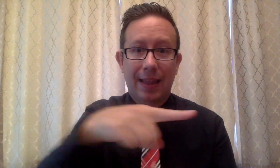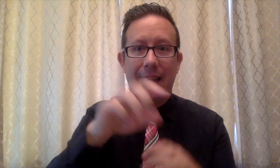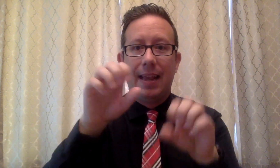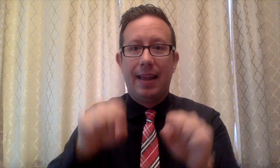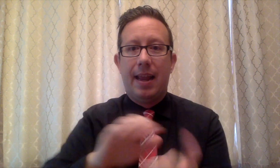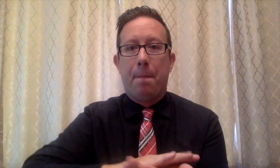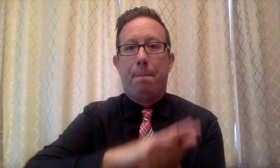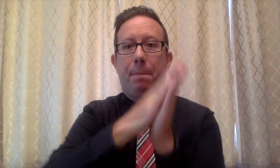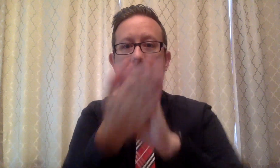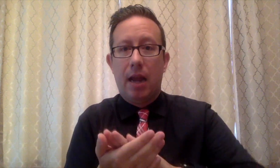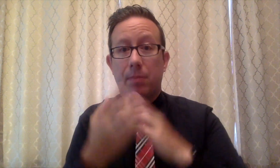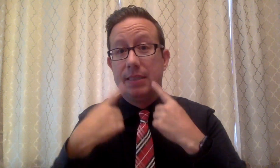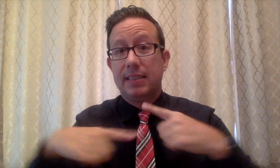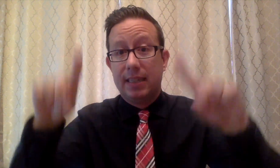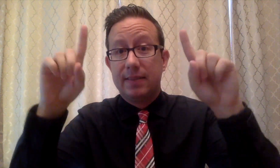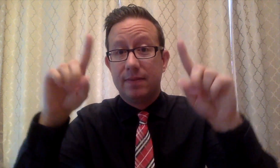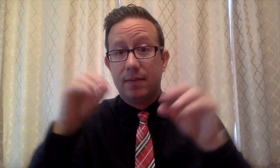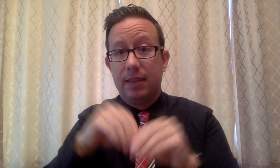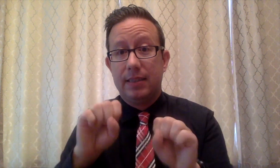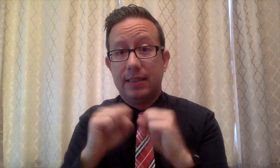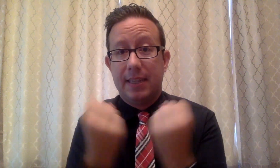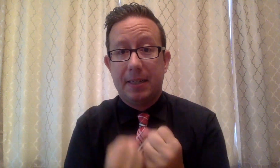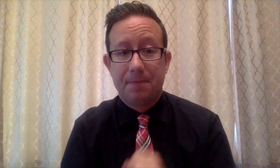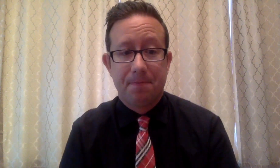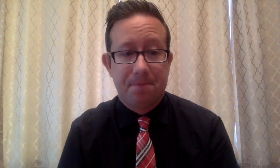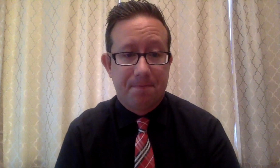students to become successful in today’s society.